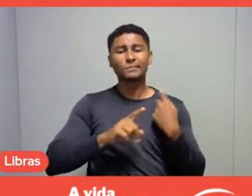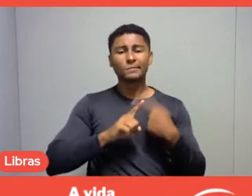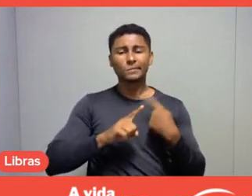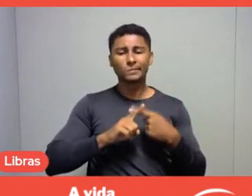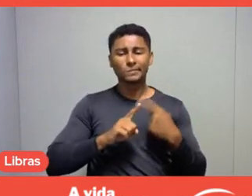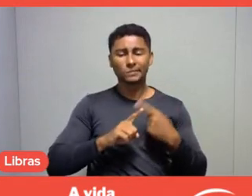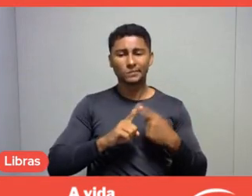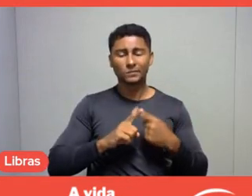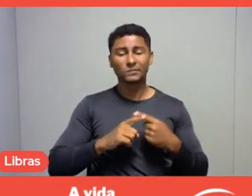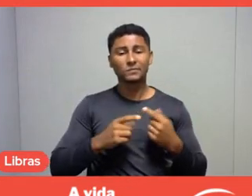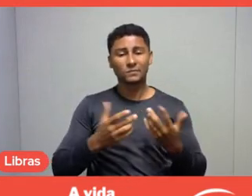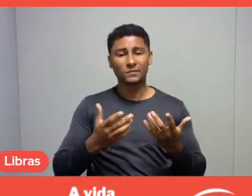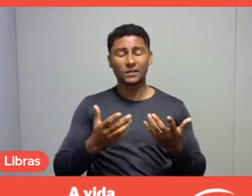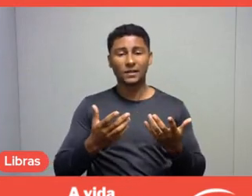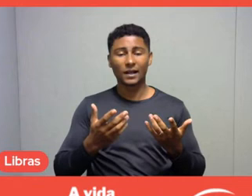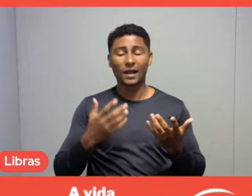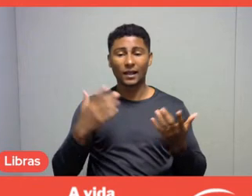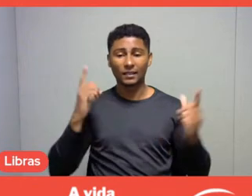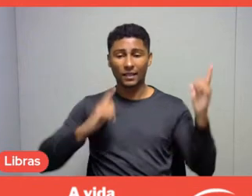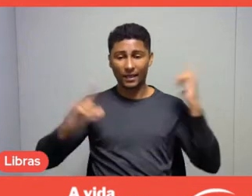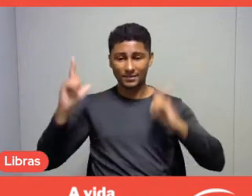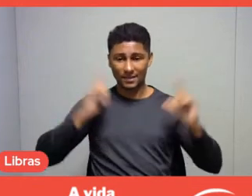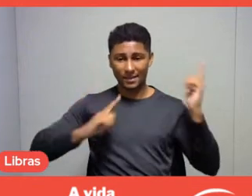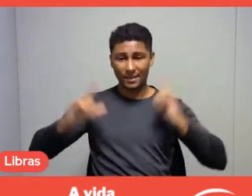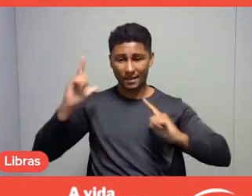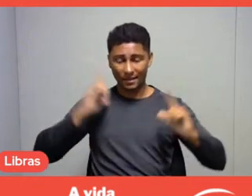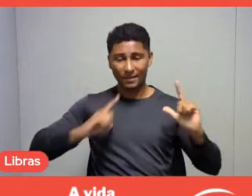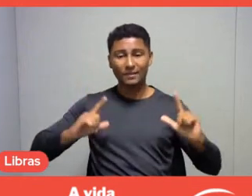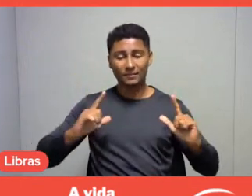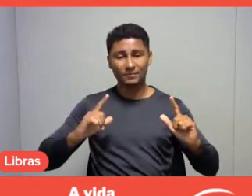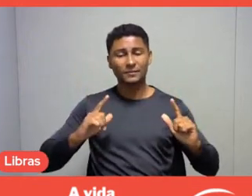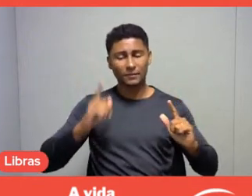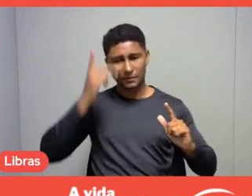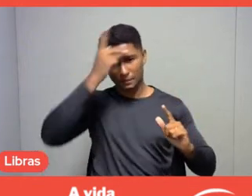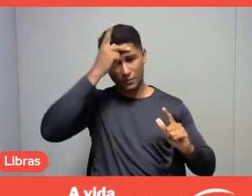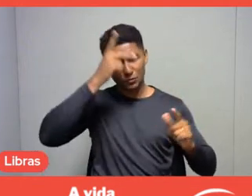to the importance that leisure can and should assume in people's lives.